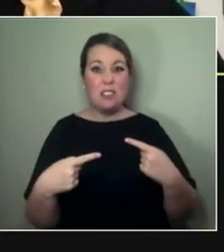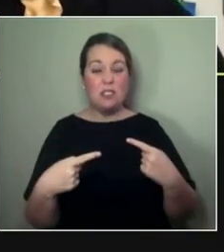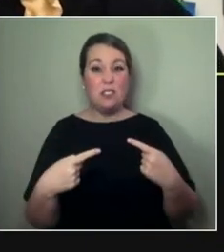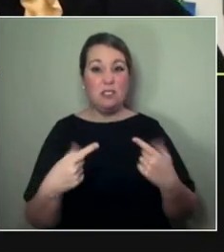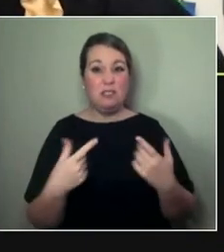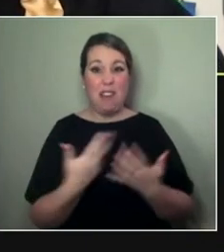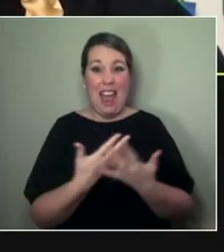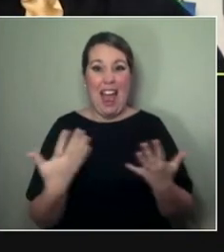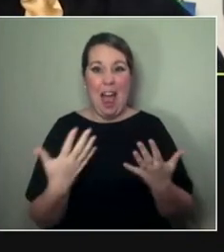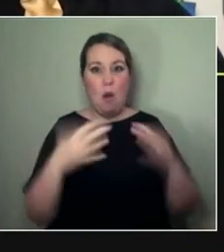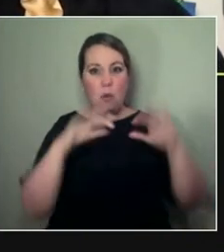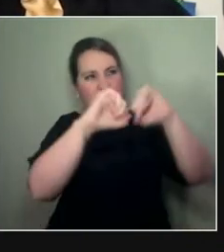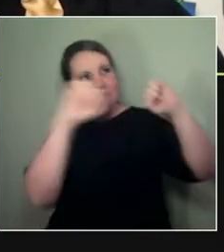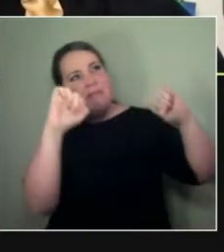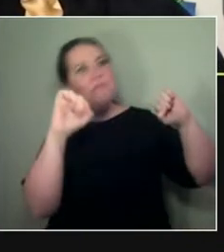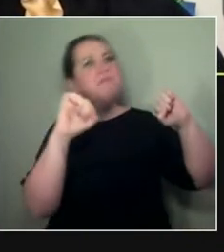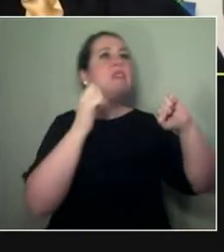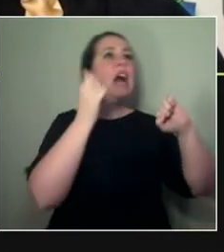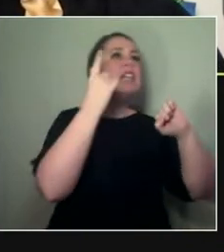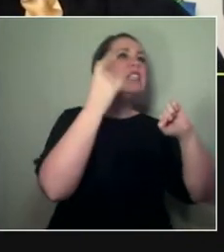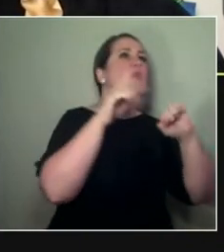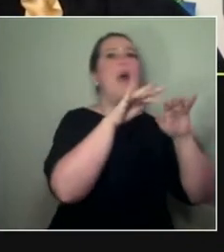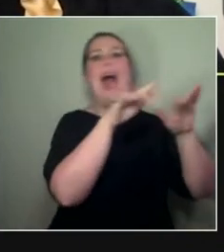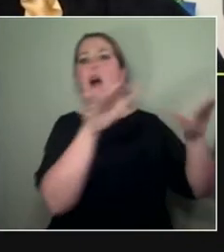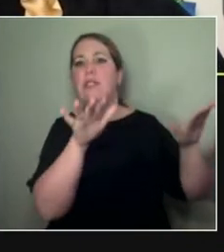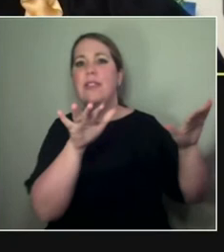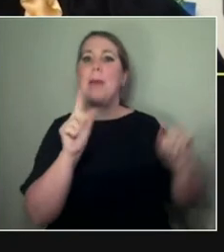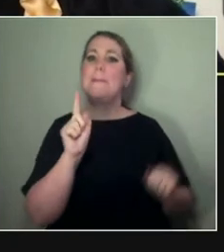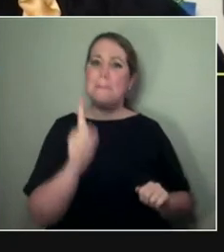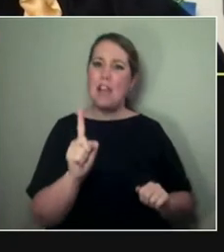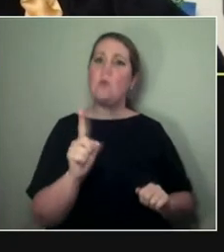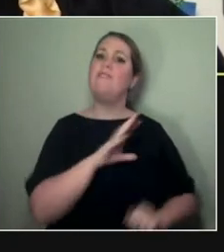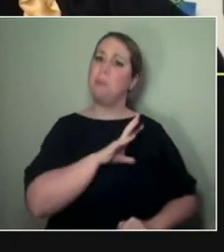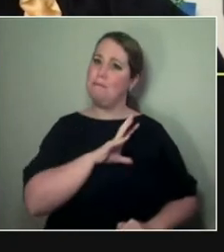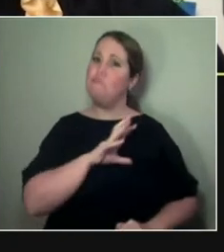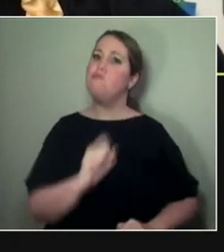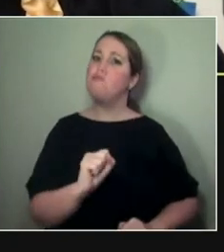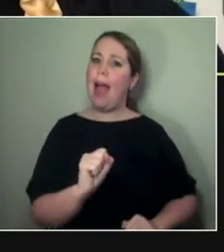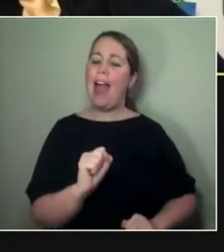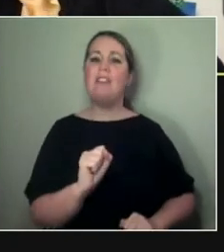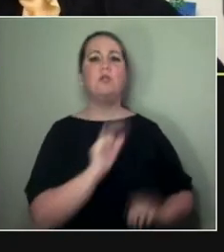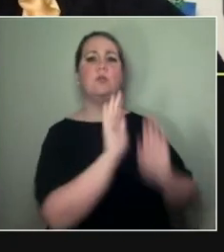But I think, for me, it's about leaning into networks and being bold in that way